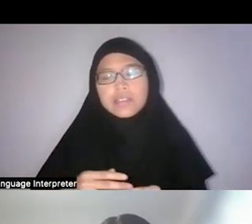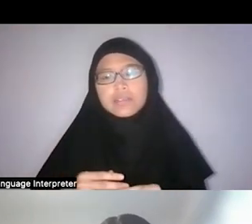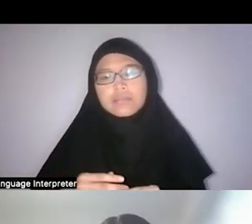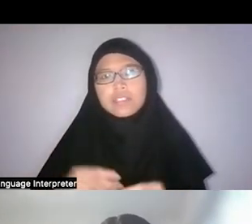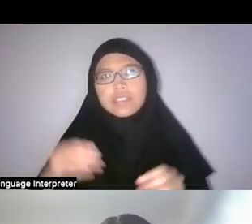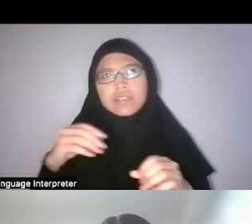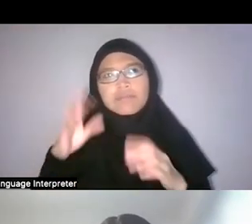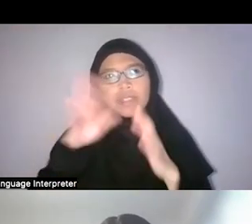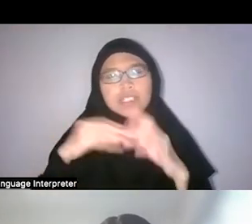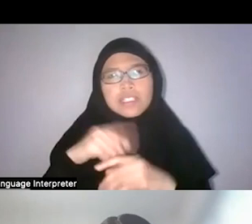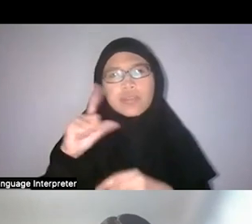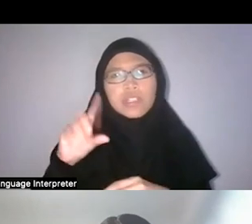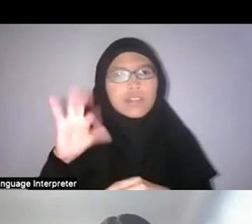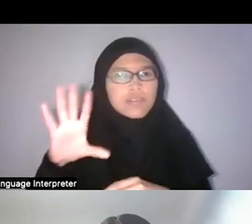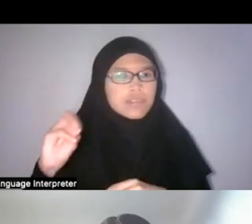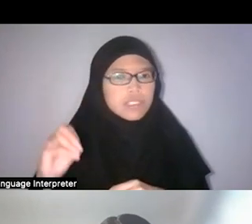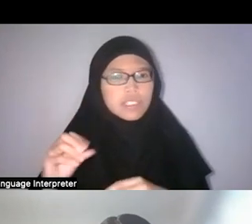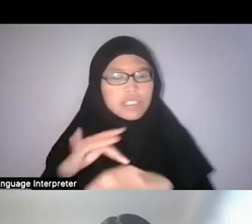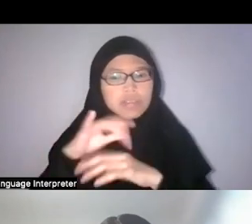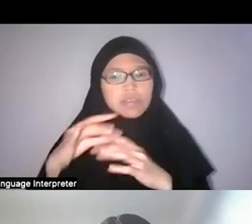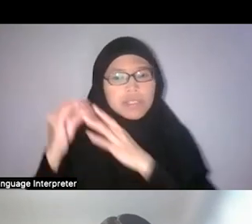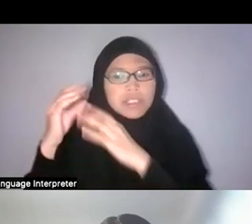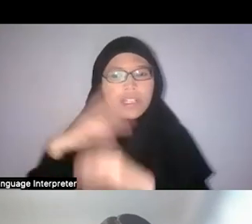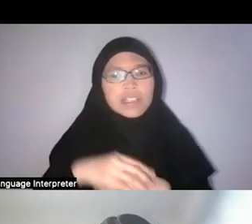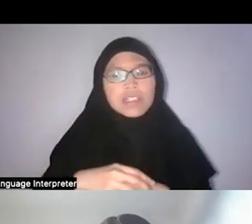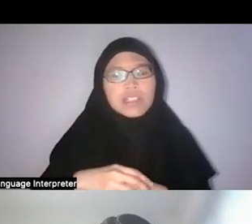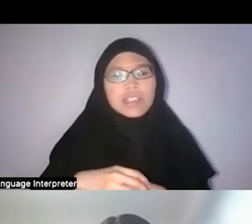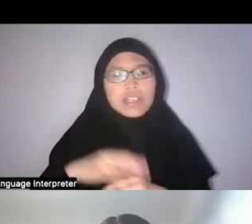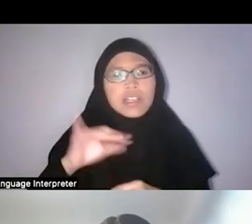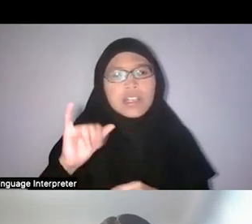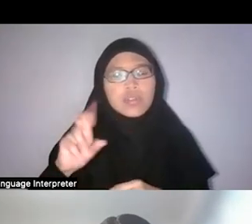Yeah, and there were other people like Yusof Ishak’s father, Ishak bin Ahmad, who was